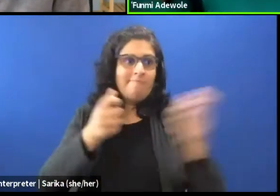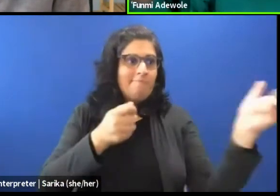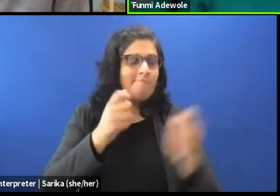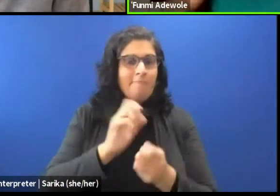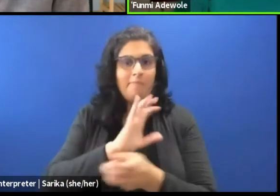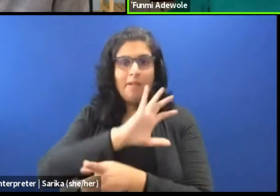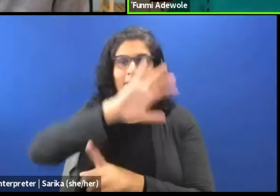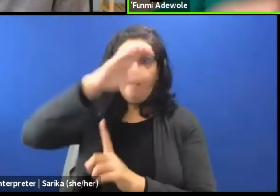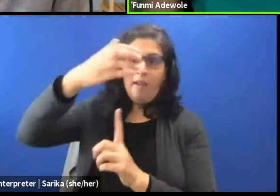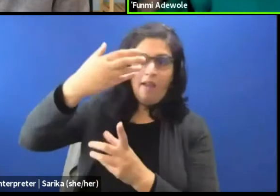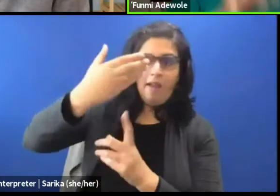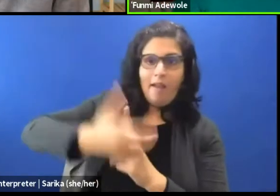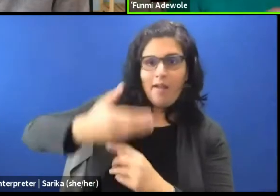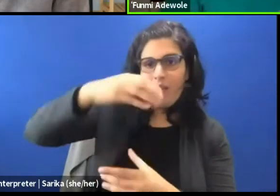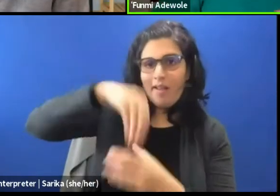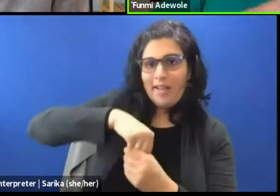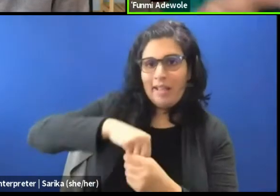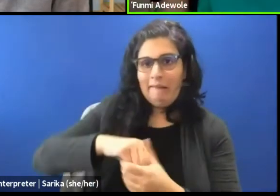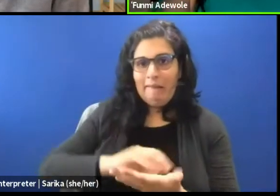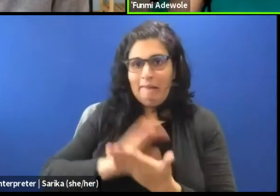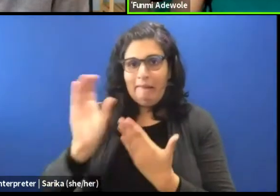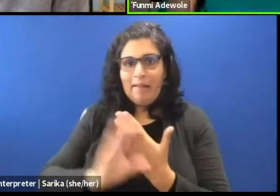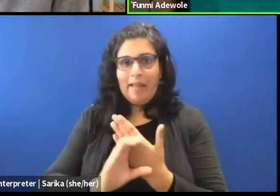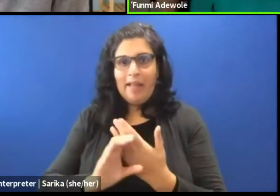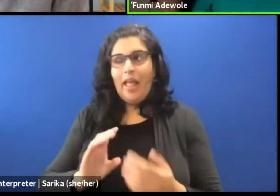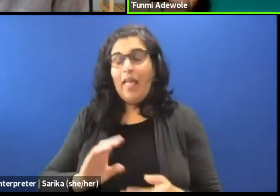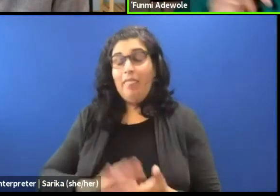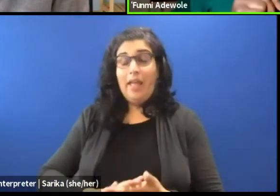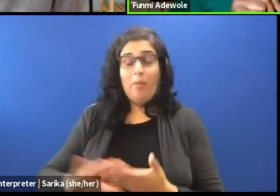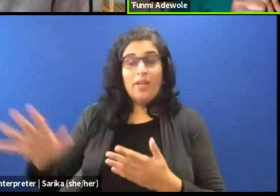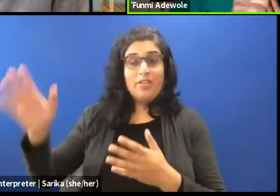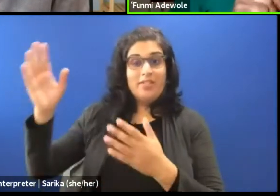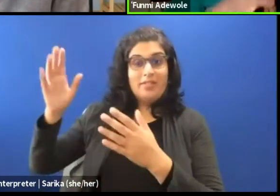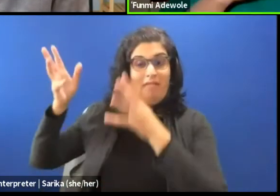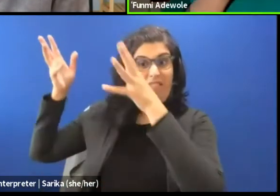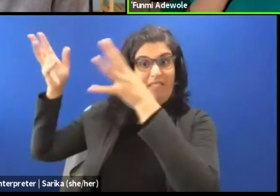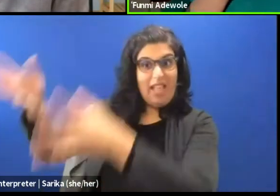and we sort of forget them in the past. You know what I mean?